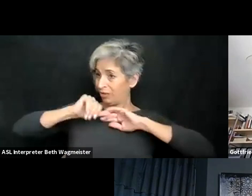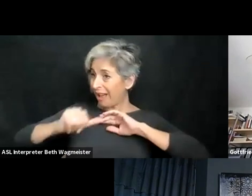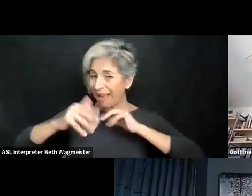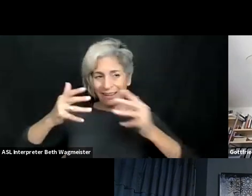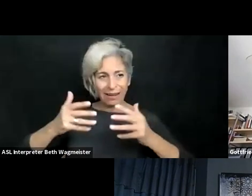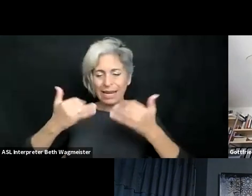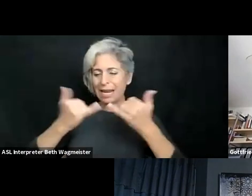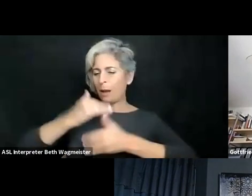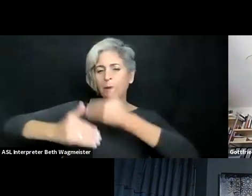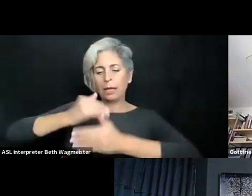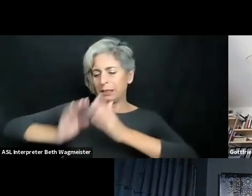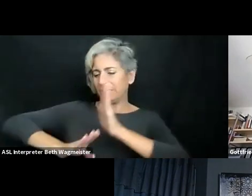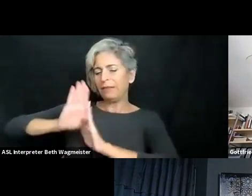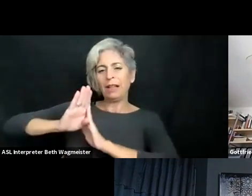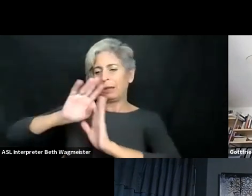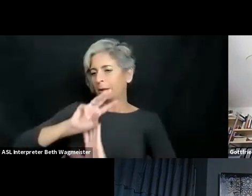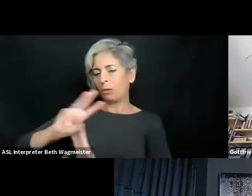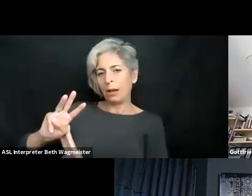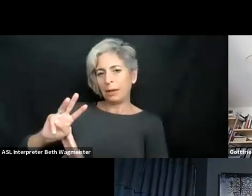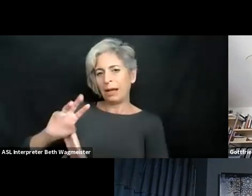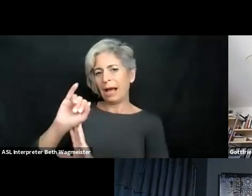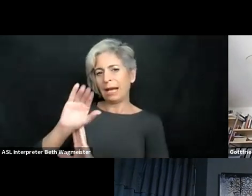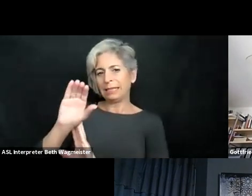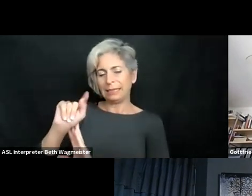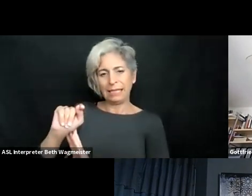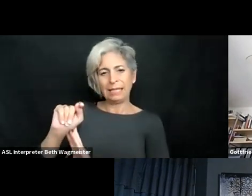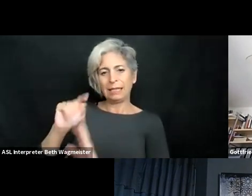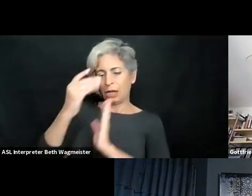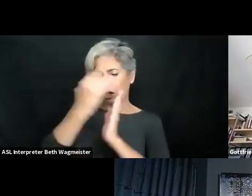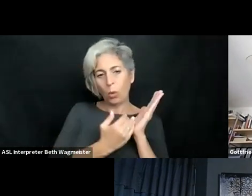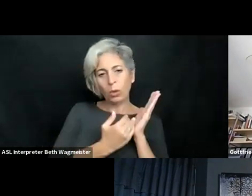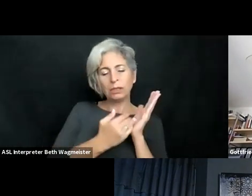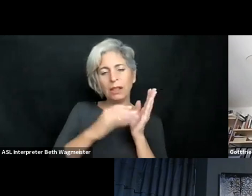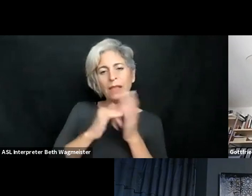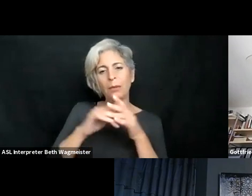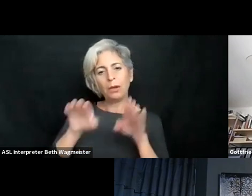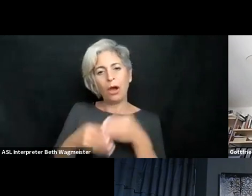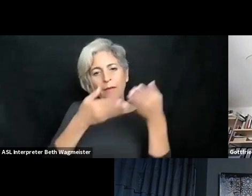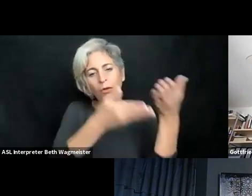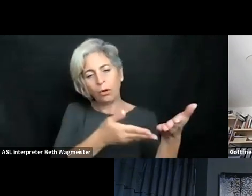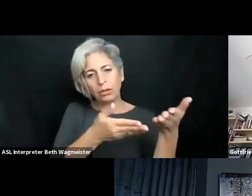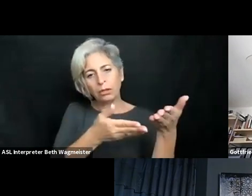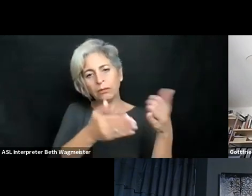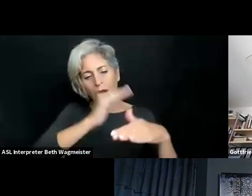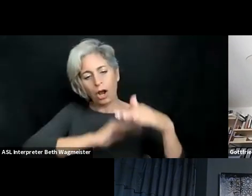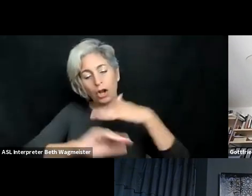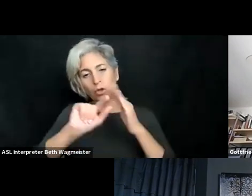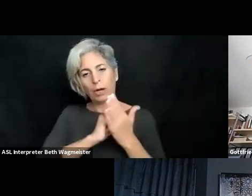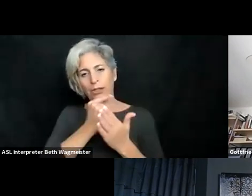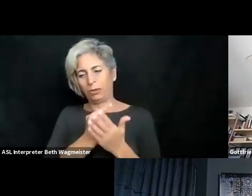check the accessibility of their website of institute you are in. And now I am in the process of developing a work plan, an